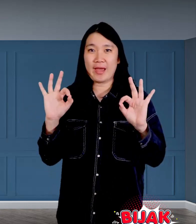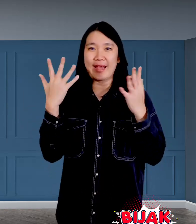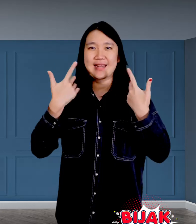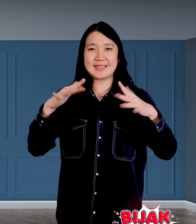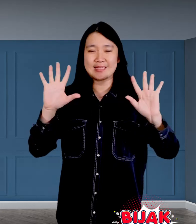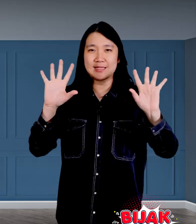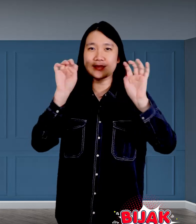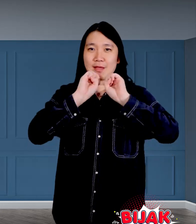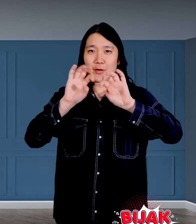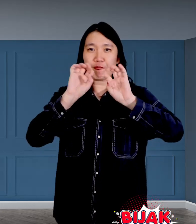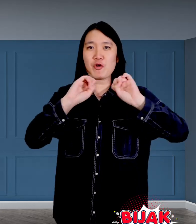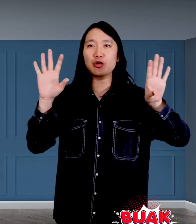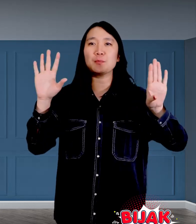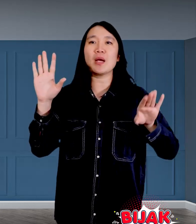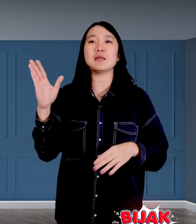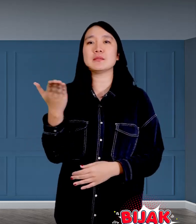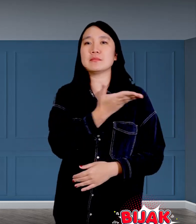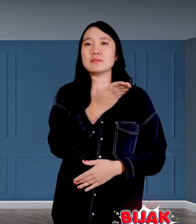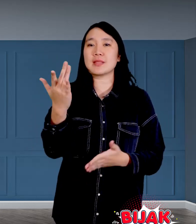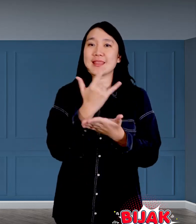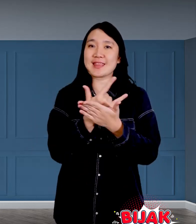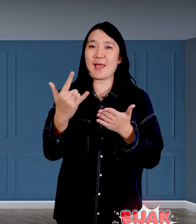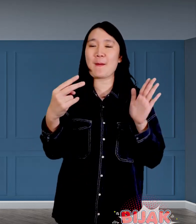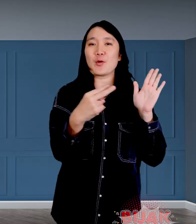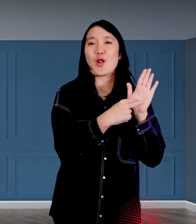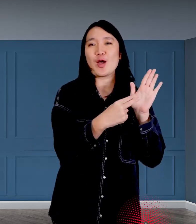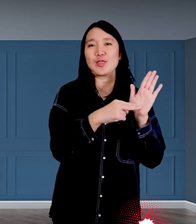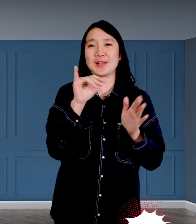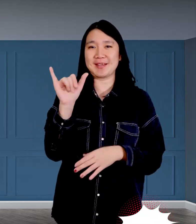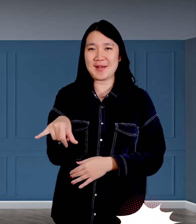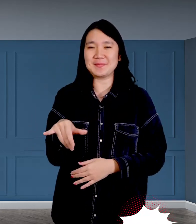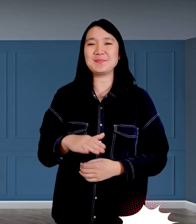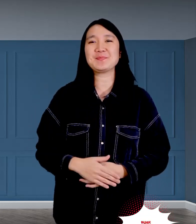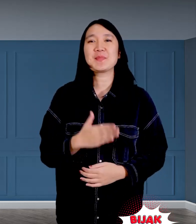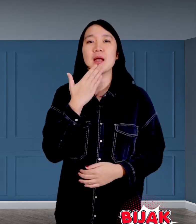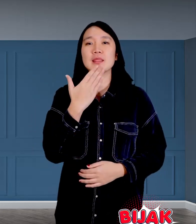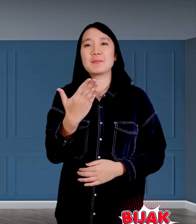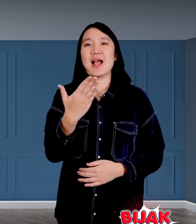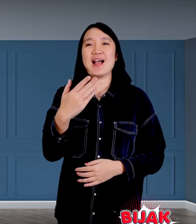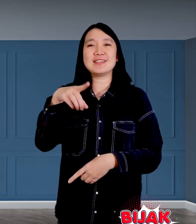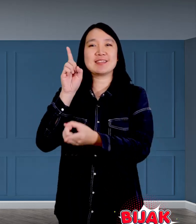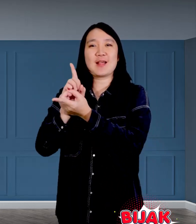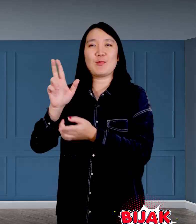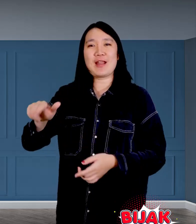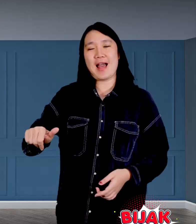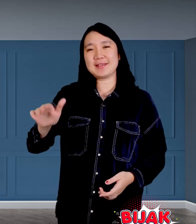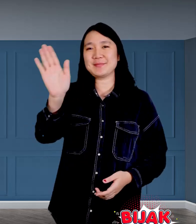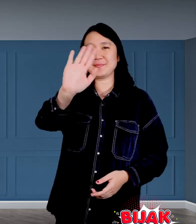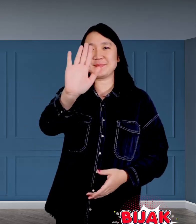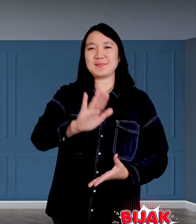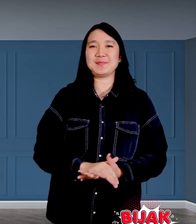OK, that's it, keep watching and thank you!